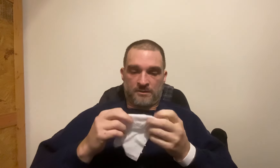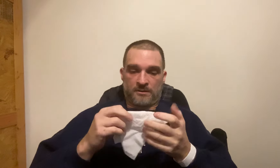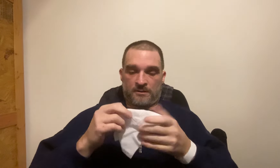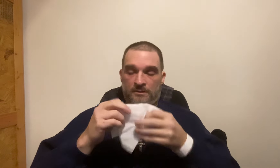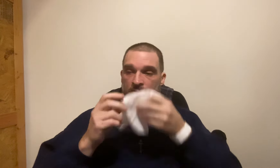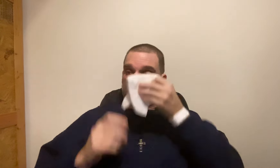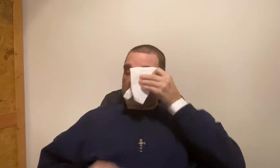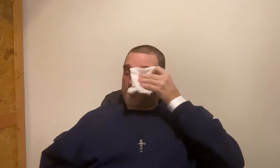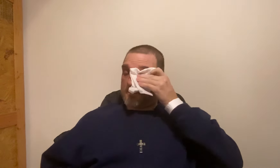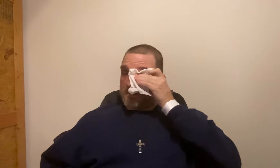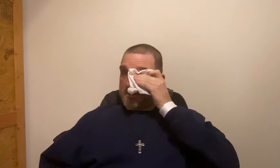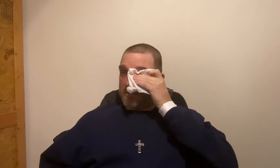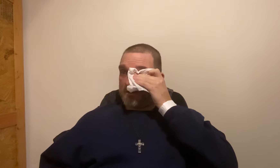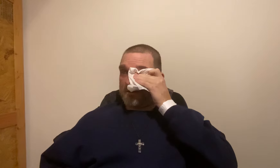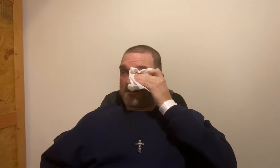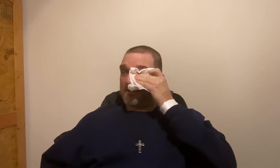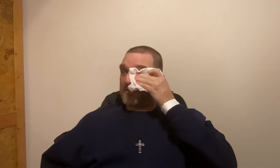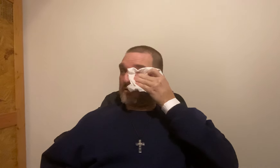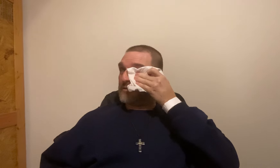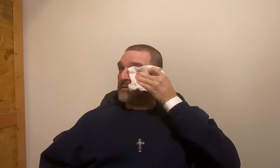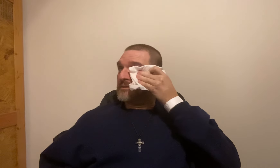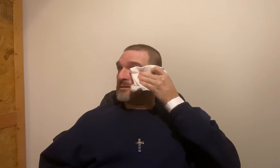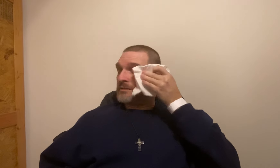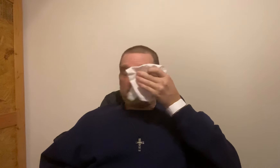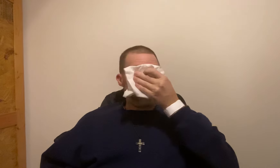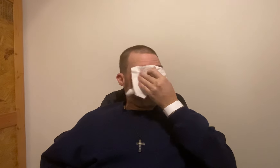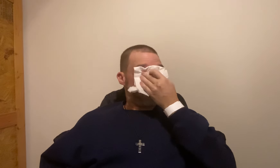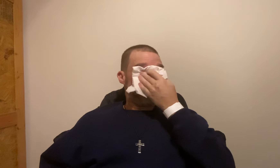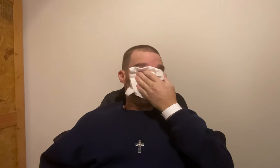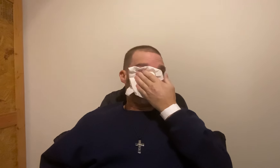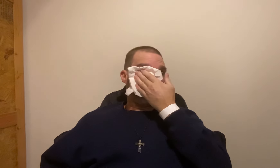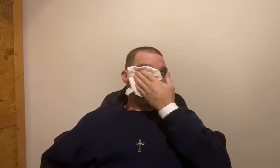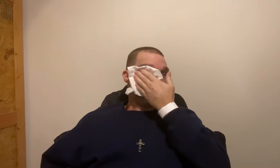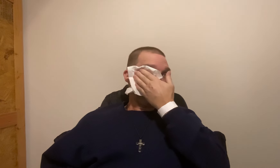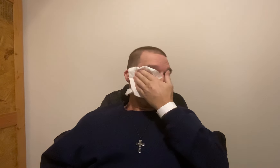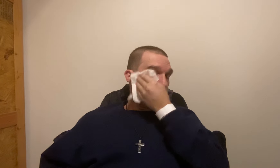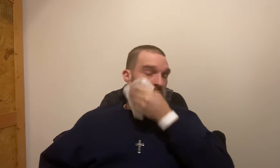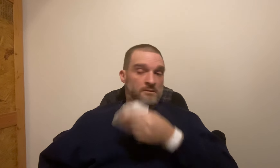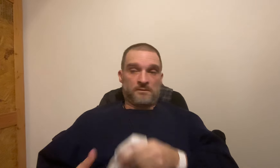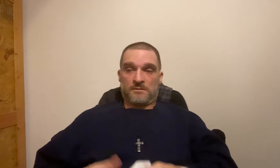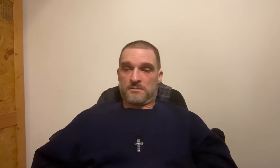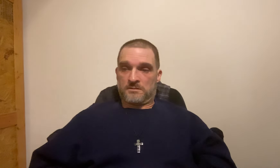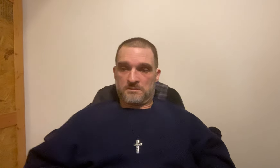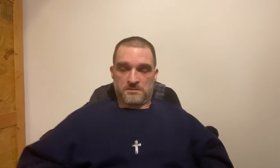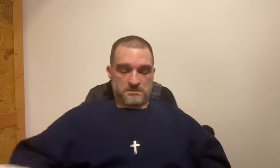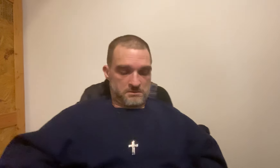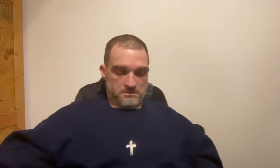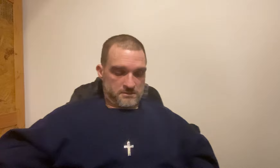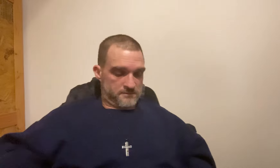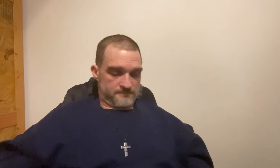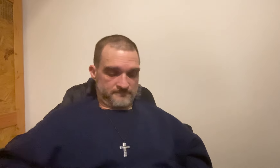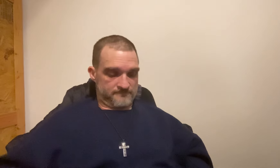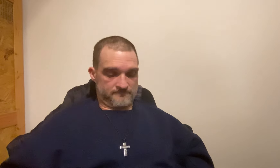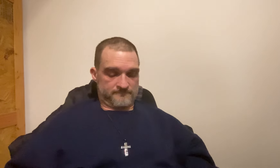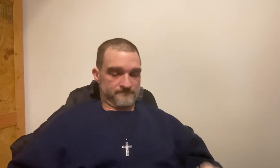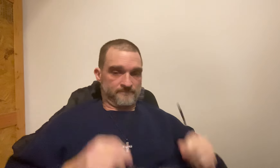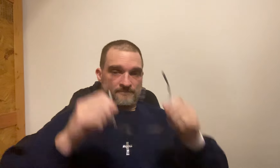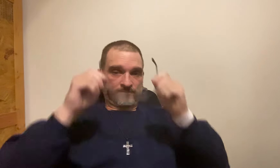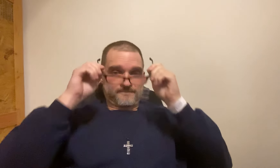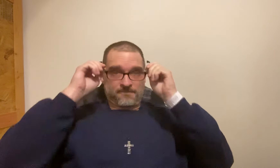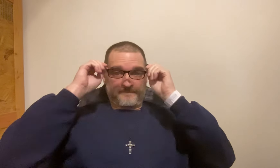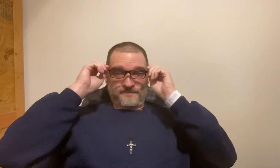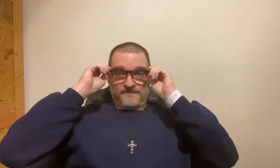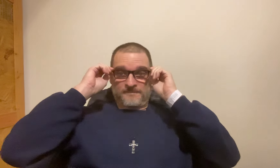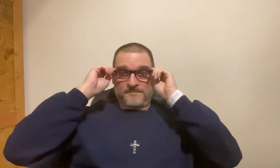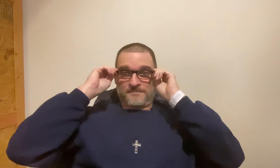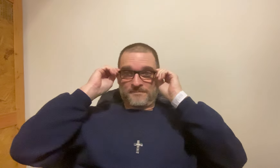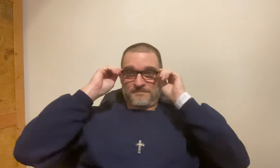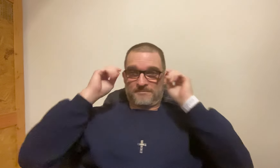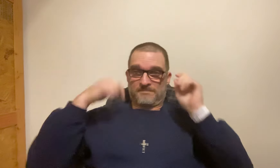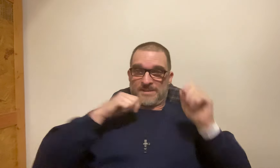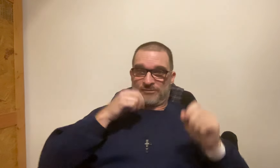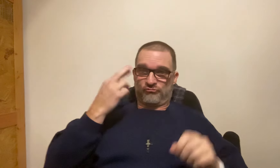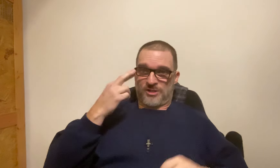*whew*